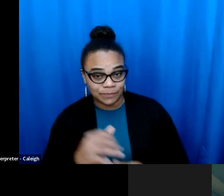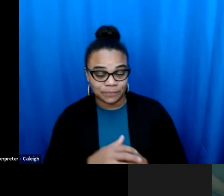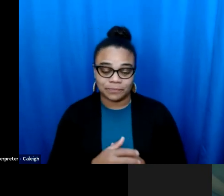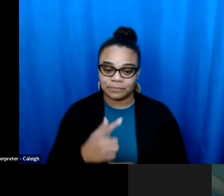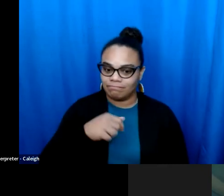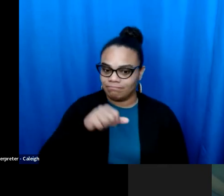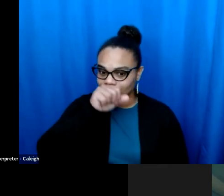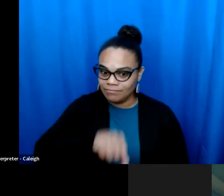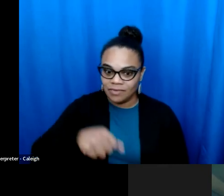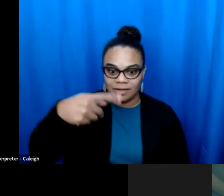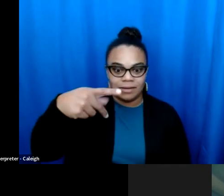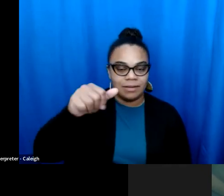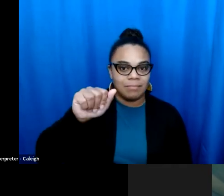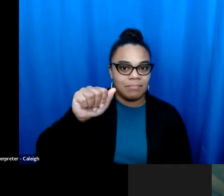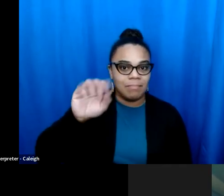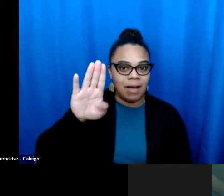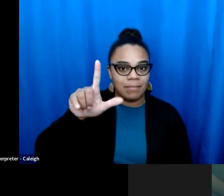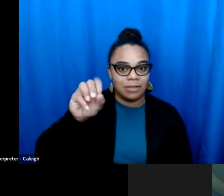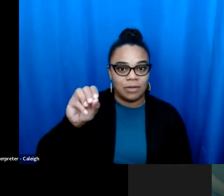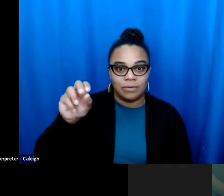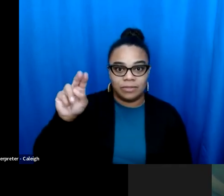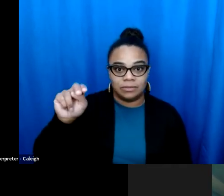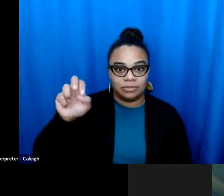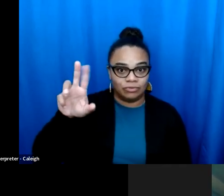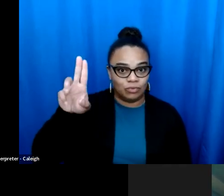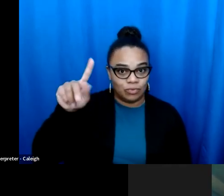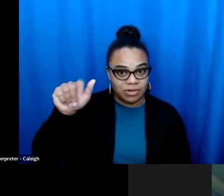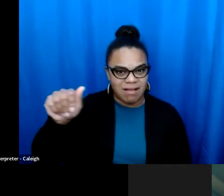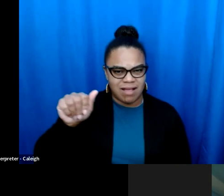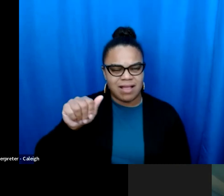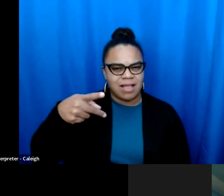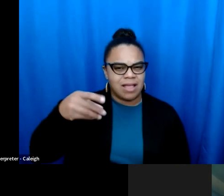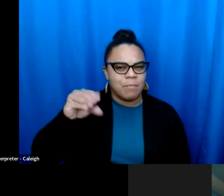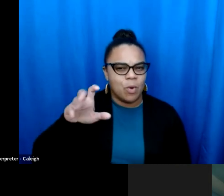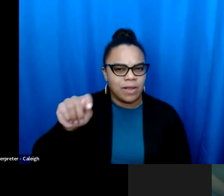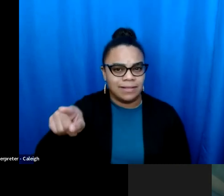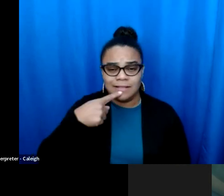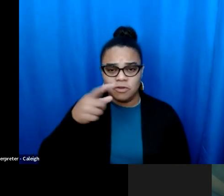It's inspiring to folks here in Kansas that this happened. glad it's inspiring to you. It's inspiring to folks here in Kansas that this happened. You know, I I like. I love the poet Pablo Neruda. Alright!